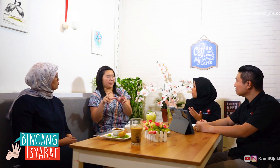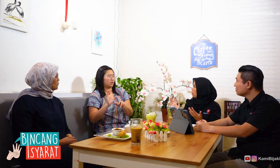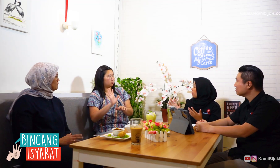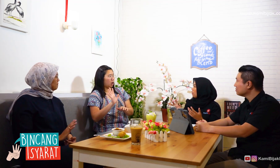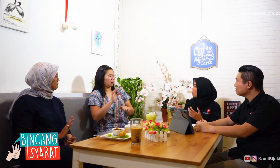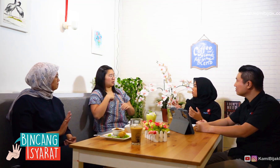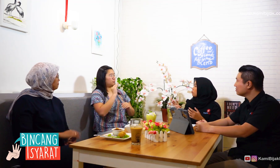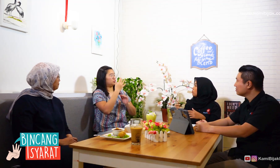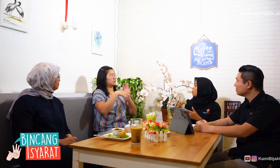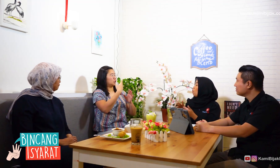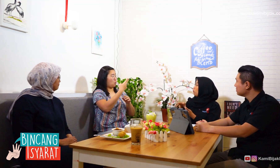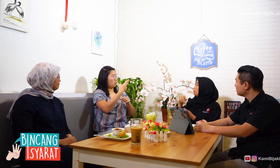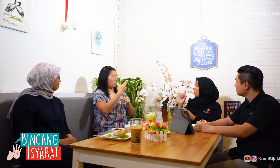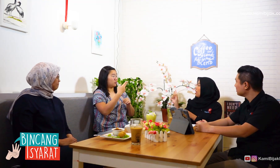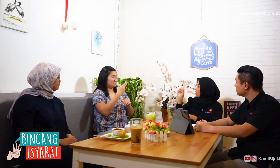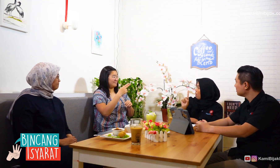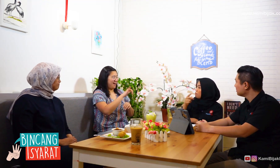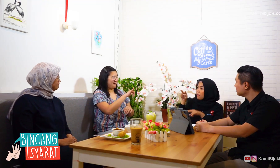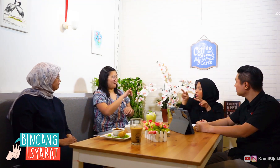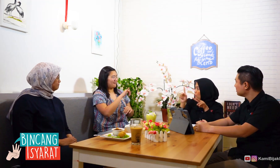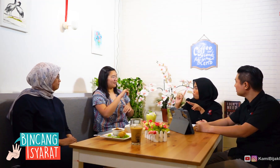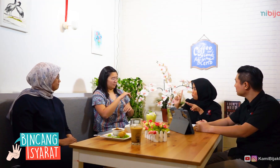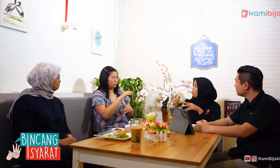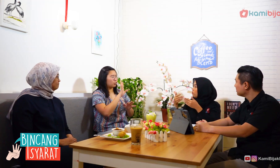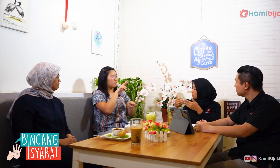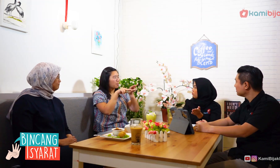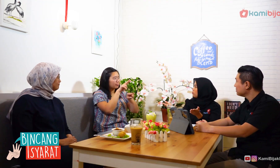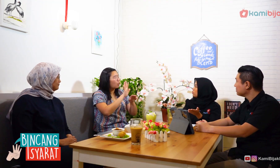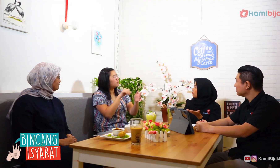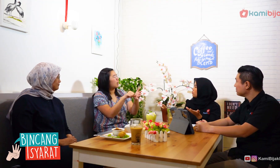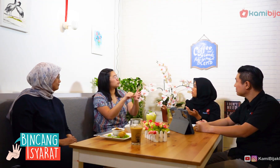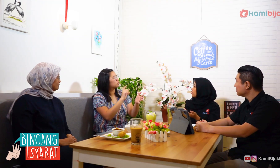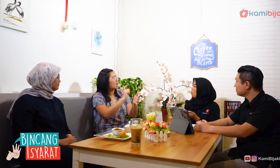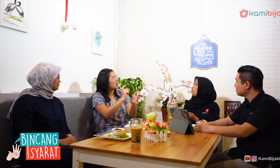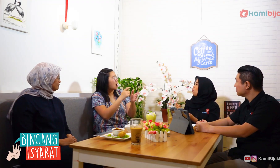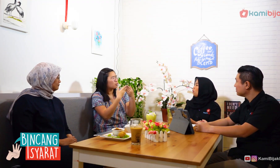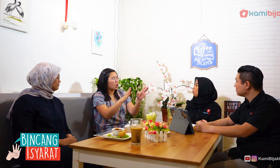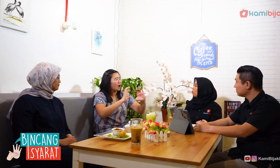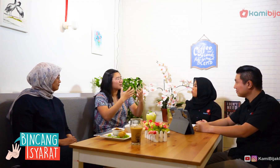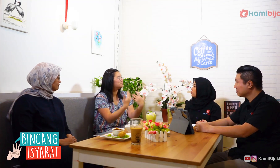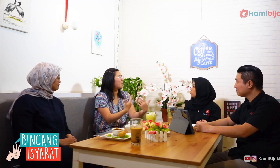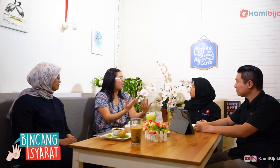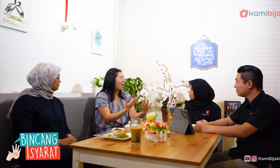Not from LRBI, but Pusbisindo. Oh, so the Pusbisindo representative arrived to monitor first? Not monitoring, but helping teach things to do,